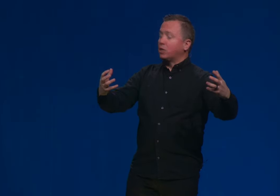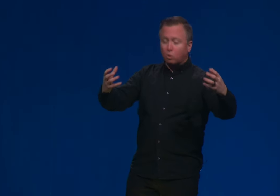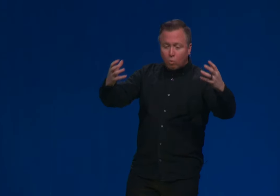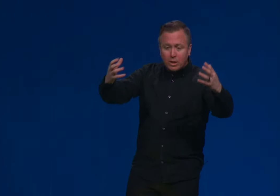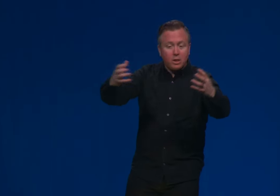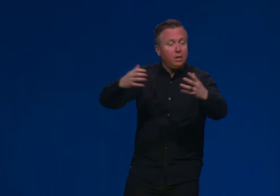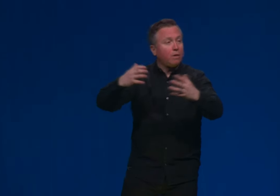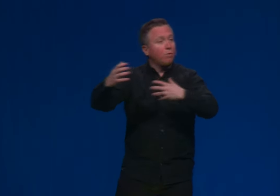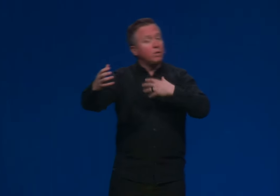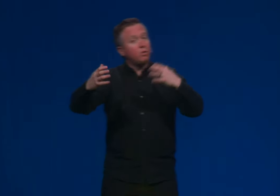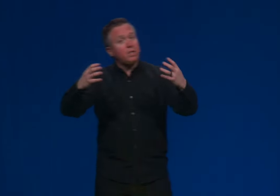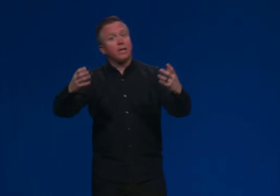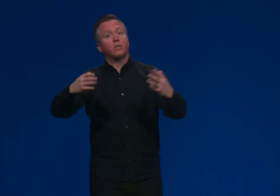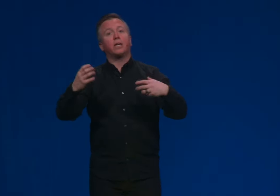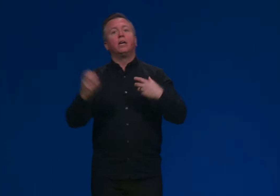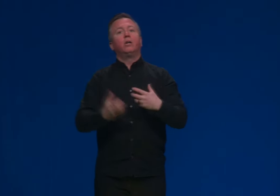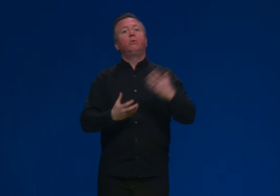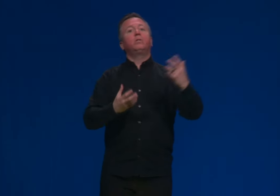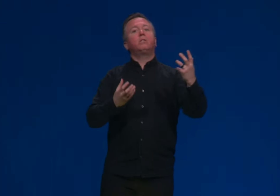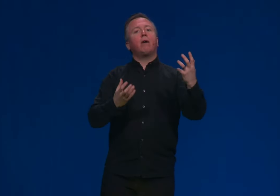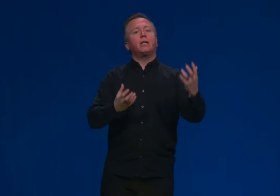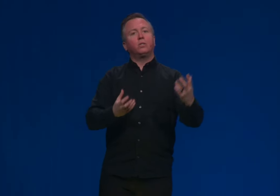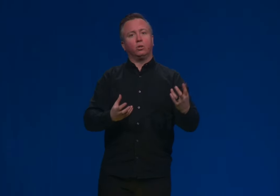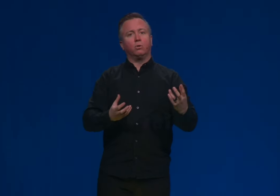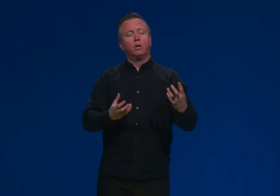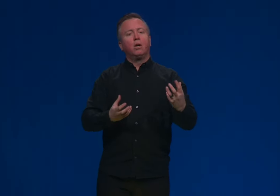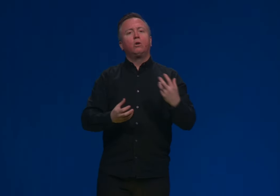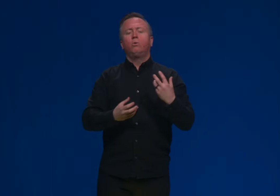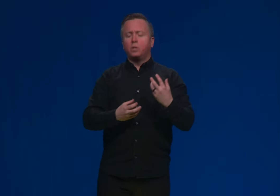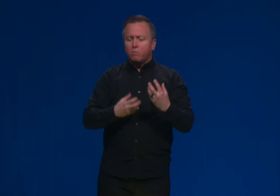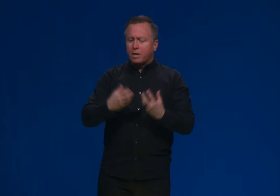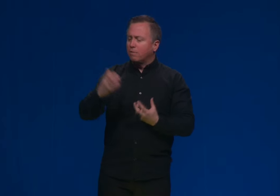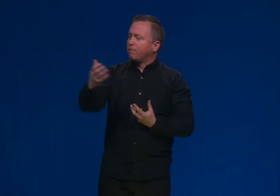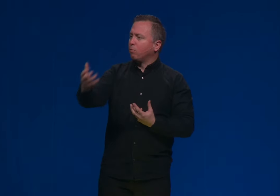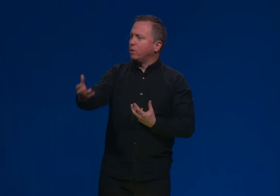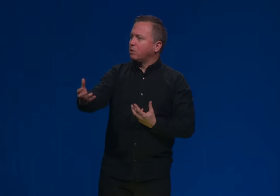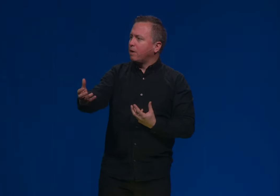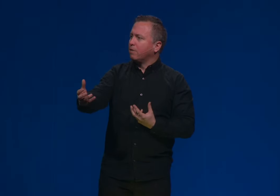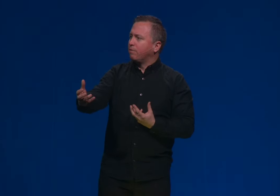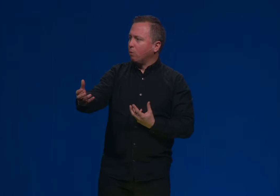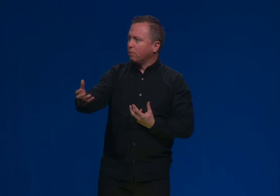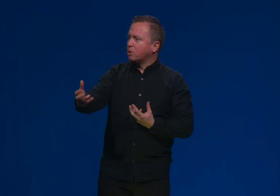And so what is he you see that you say, who is writing to who is he writing? What is he writing for?